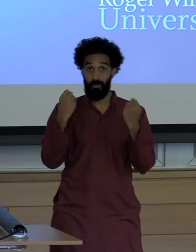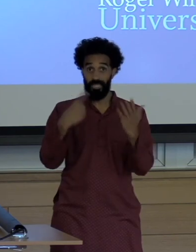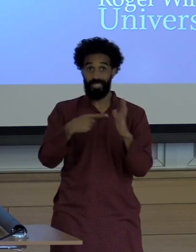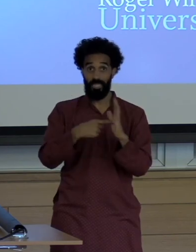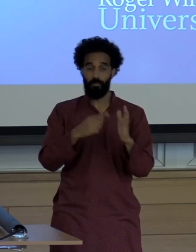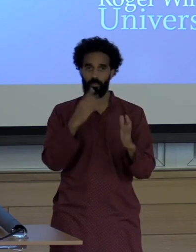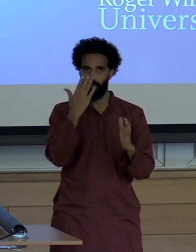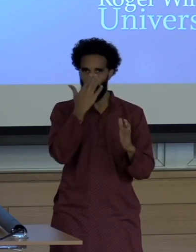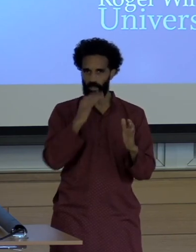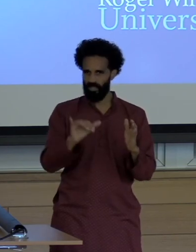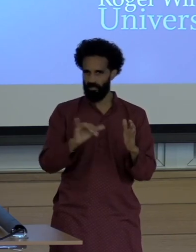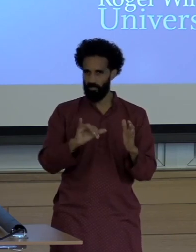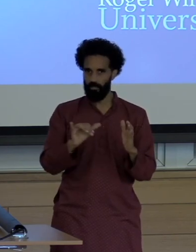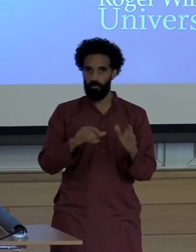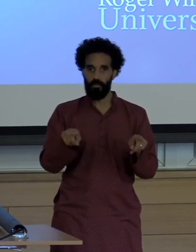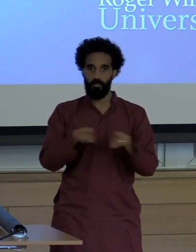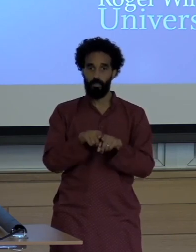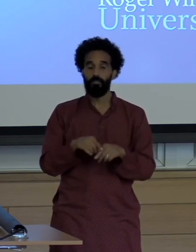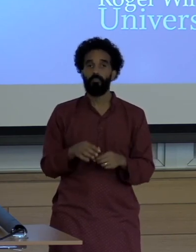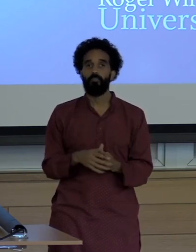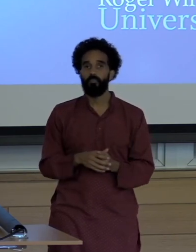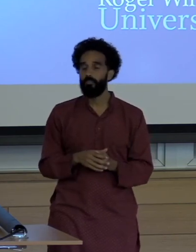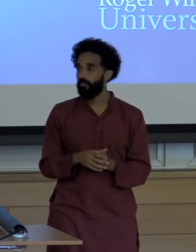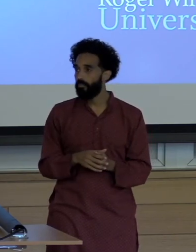We have a former presidential candidate Medina Silva in